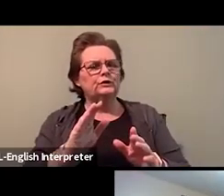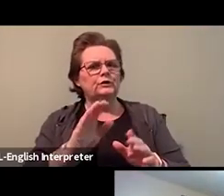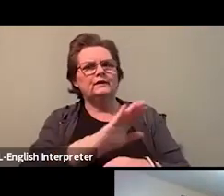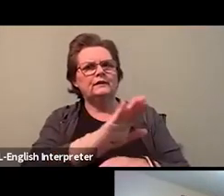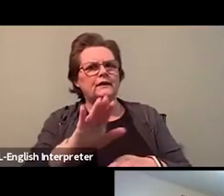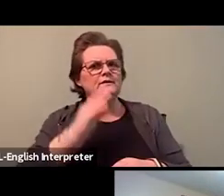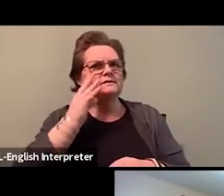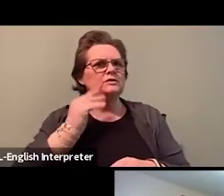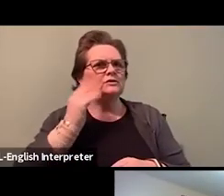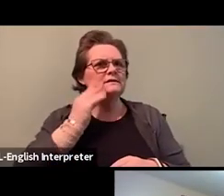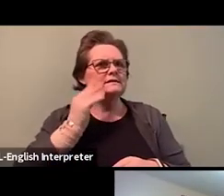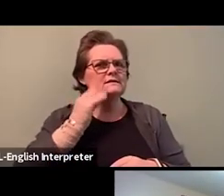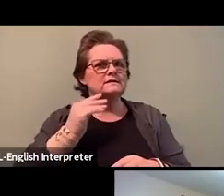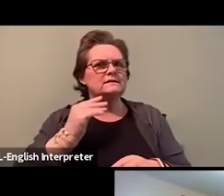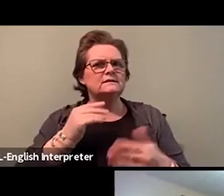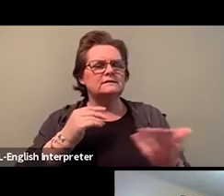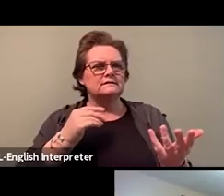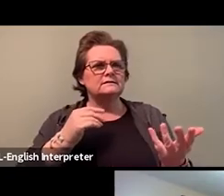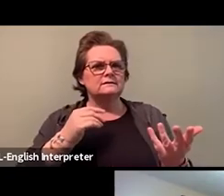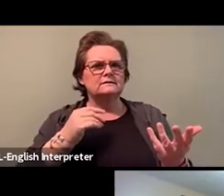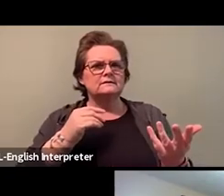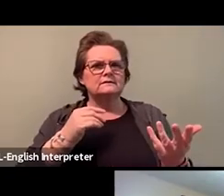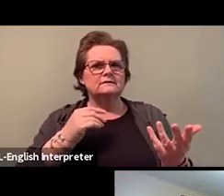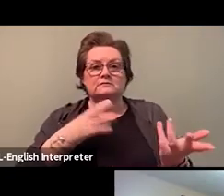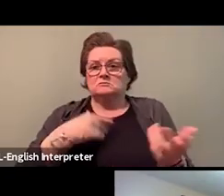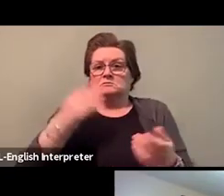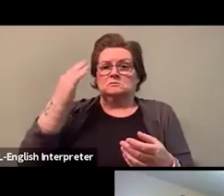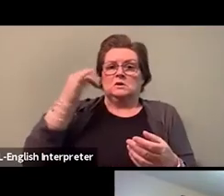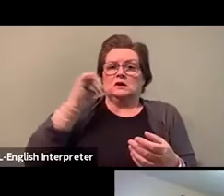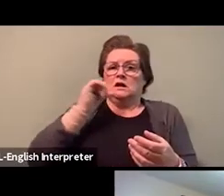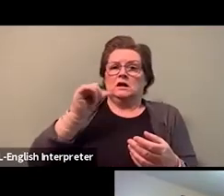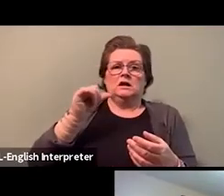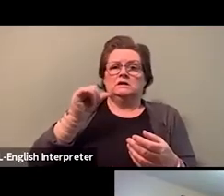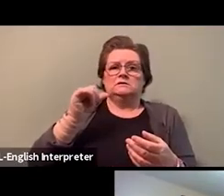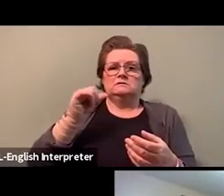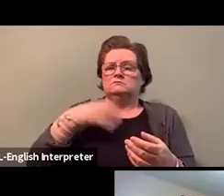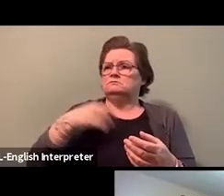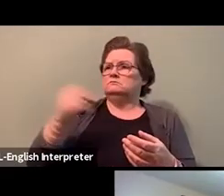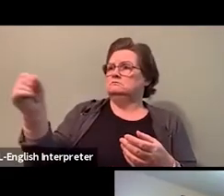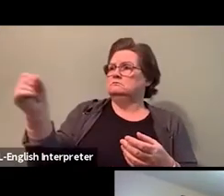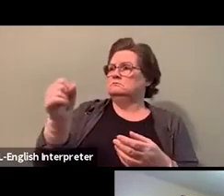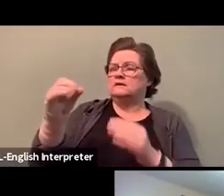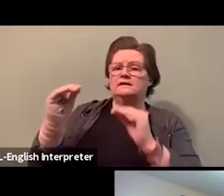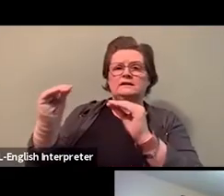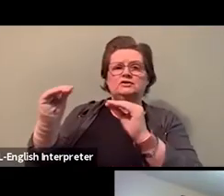that look like us that represent the communities for a long-term program that develops and retains real work